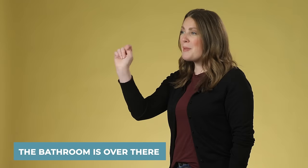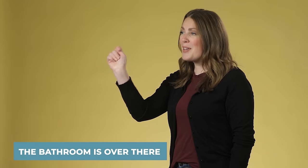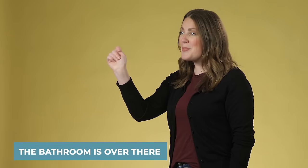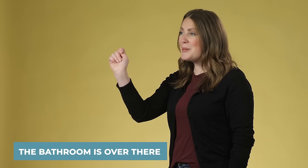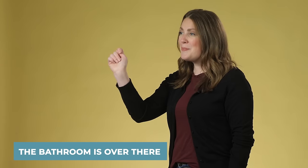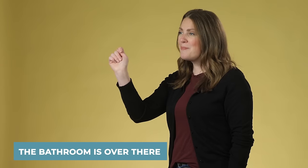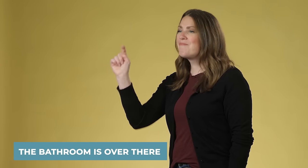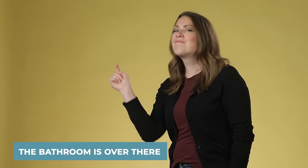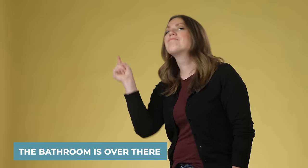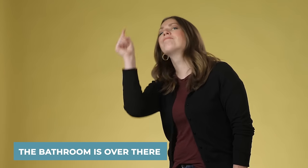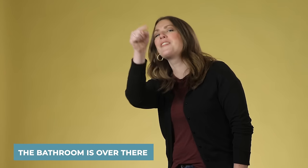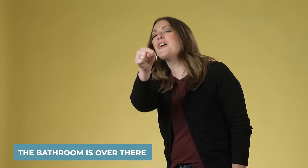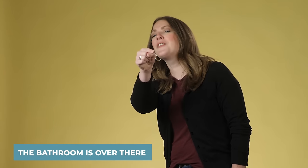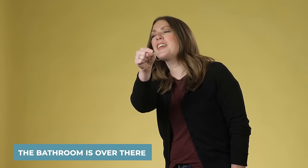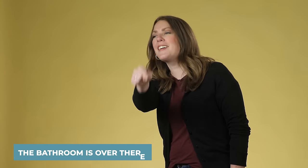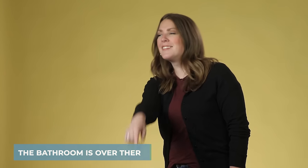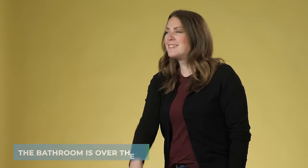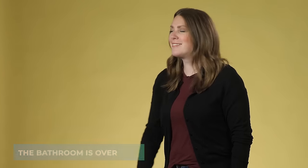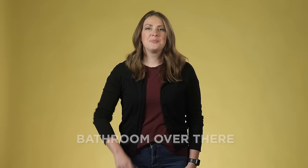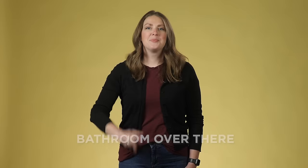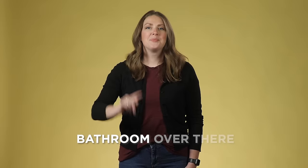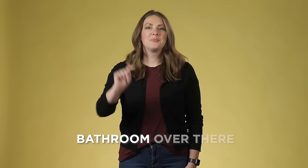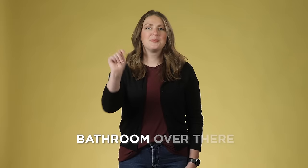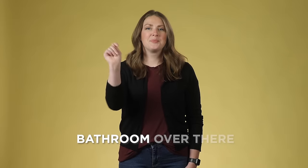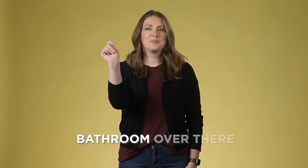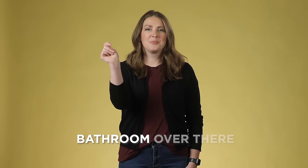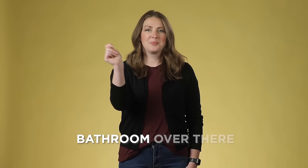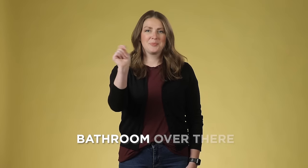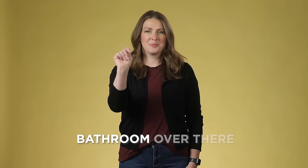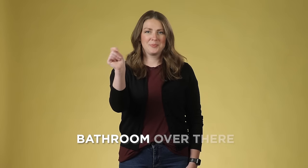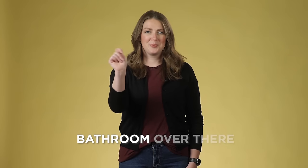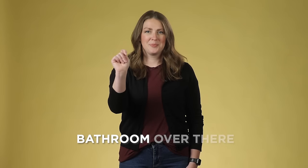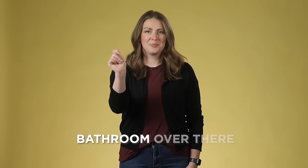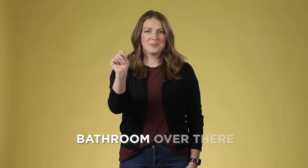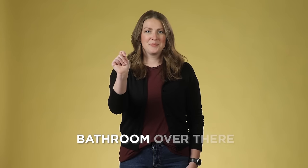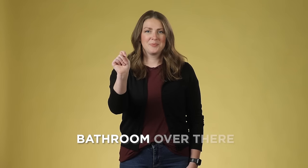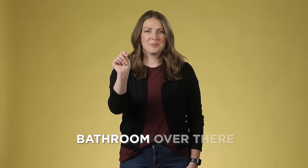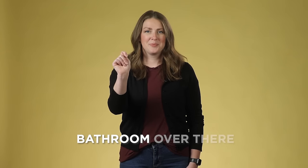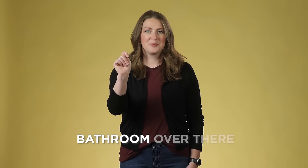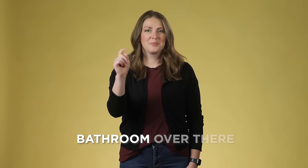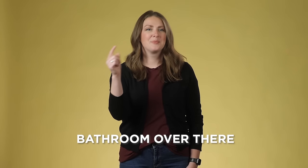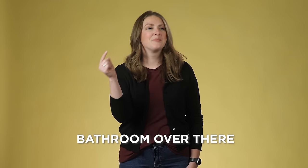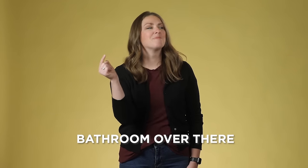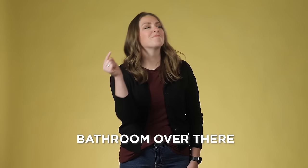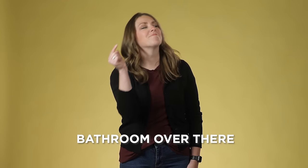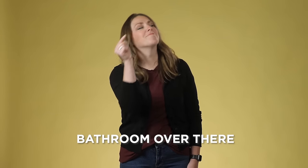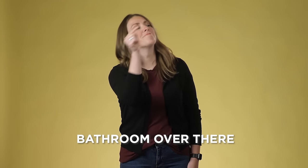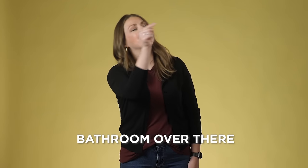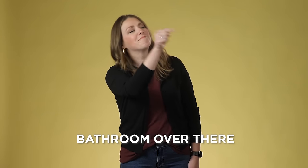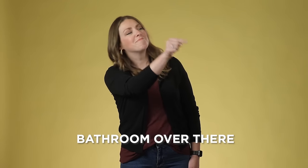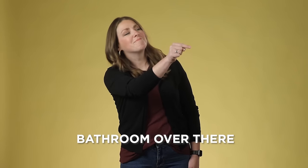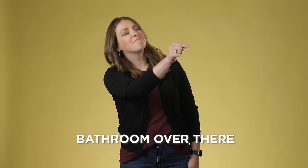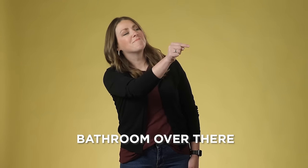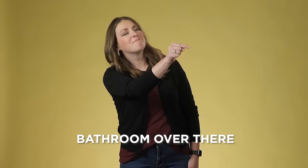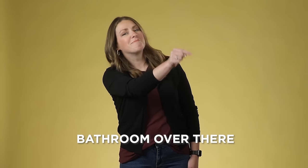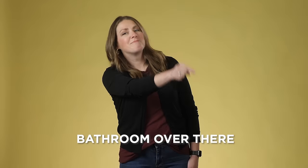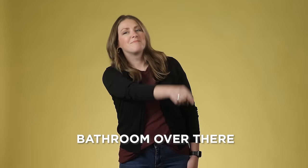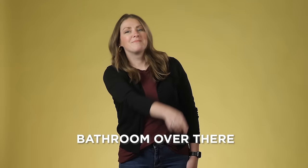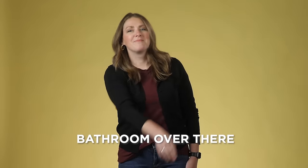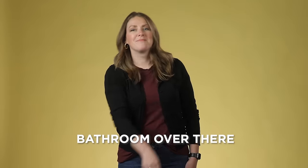No, I don't understand. 'No, me don't understand me'.